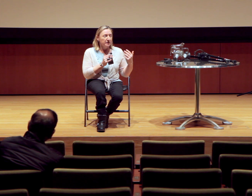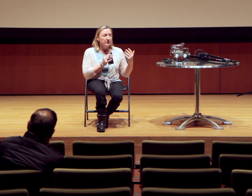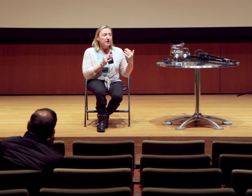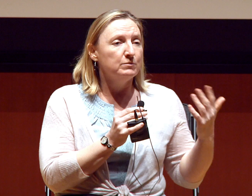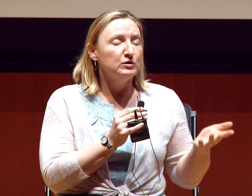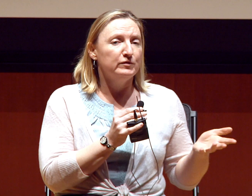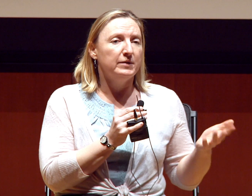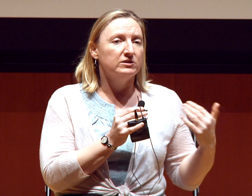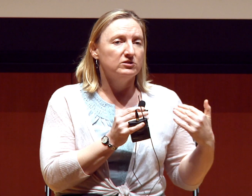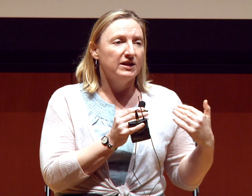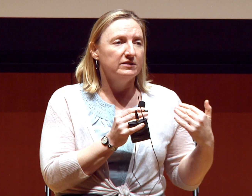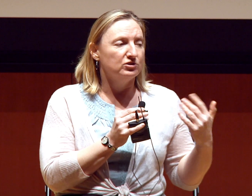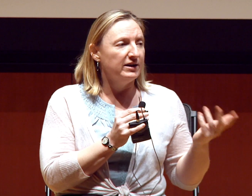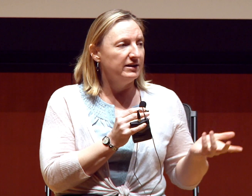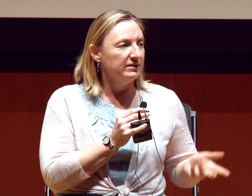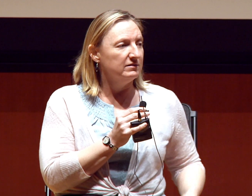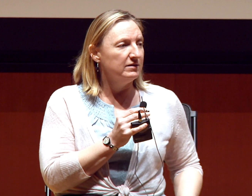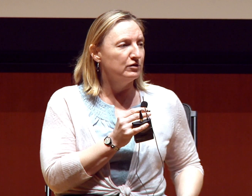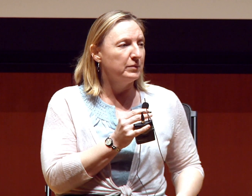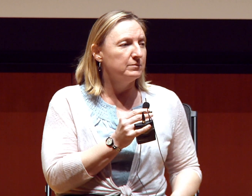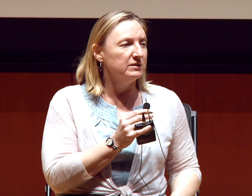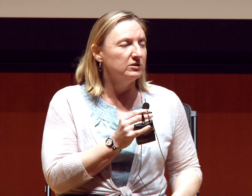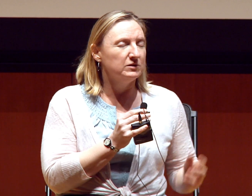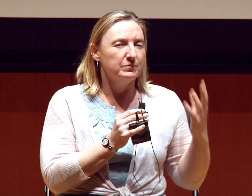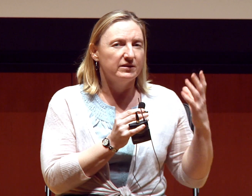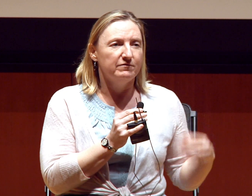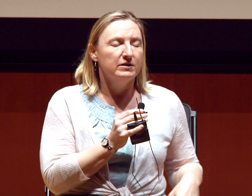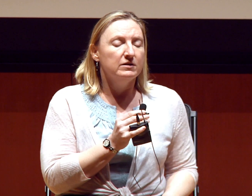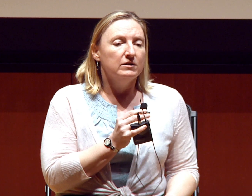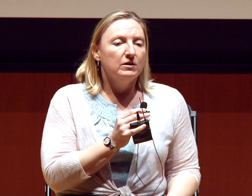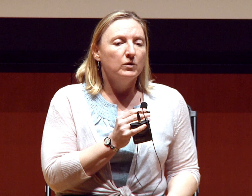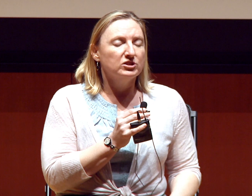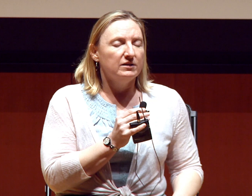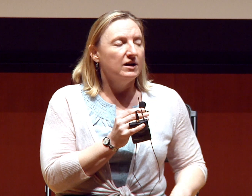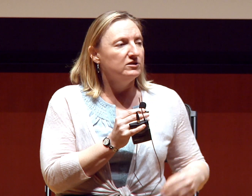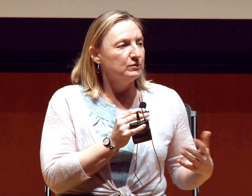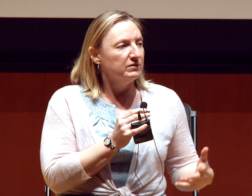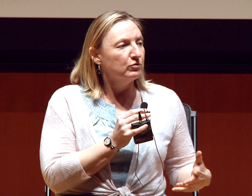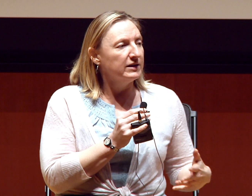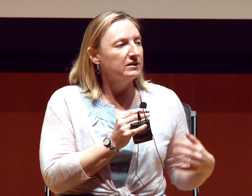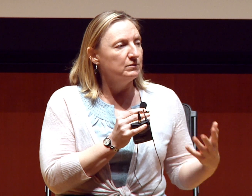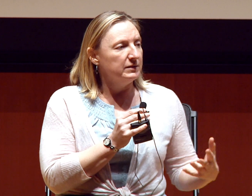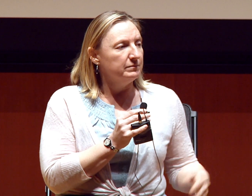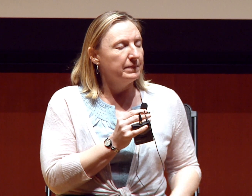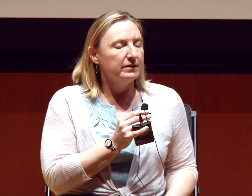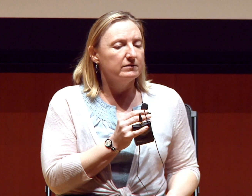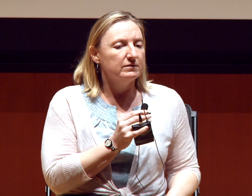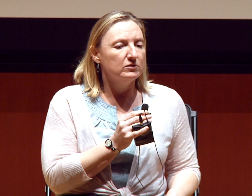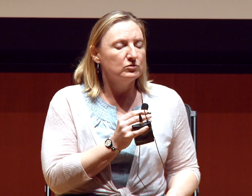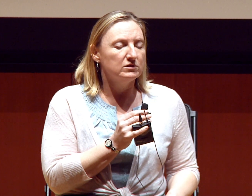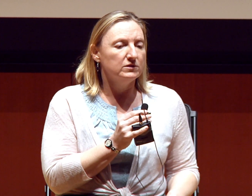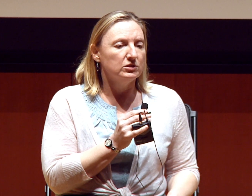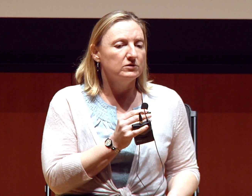Most film actors get their training in theatre departments, so it’s something that I’ve worked on a lot in terms of curriculum and those sorts of issues.